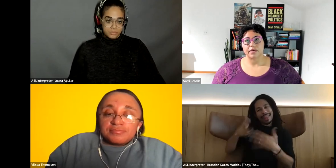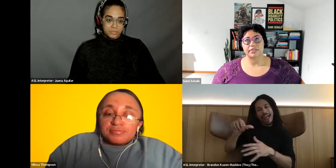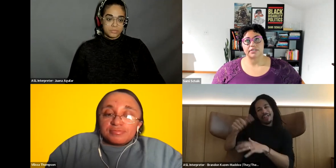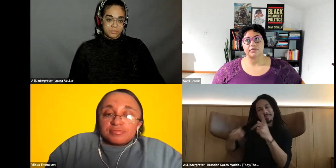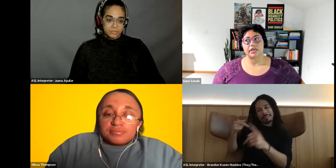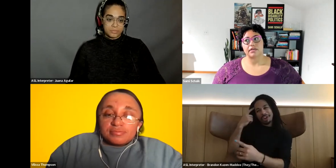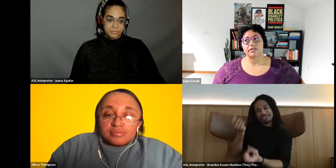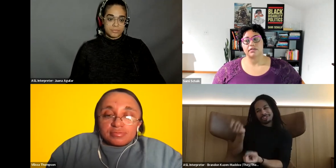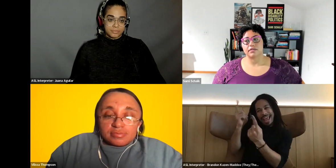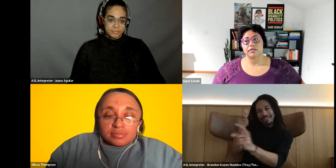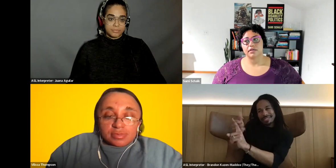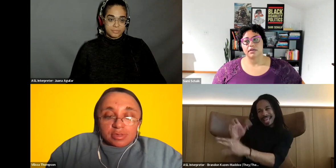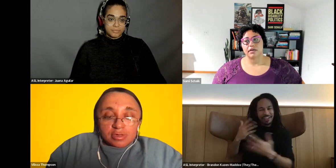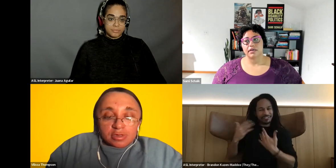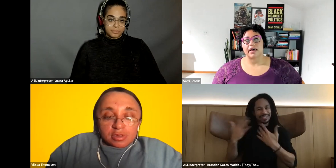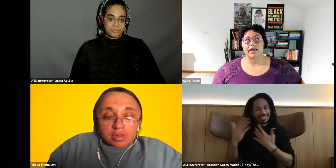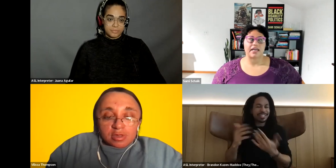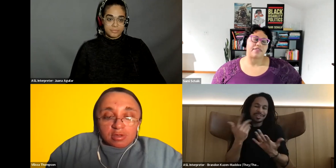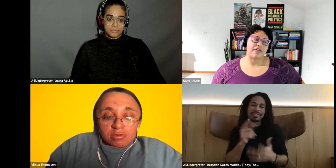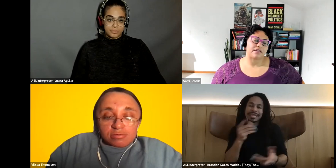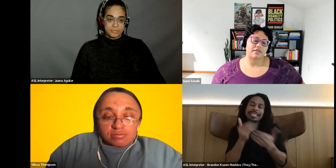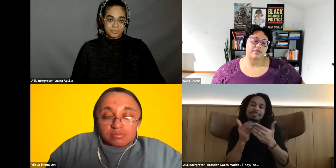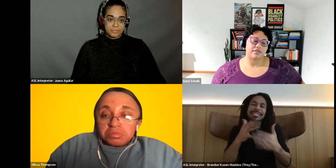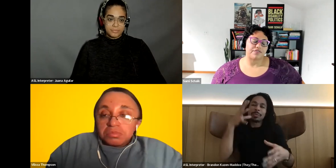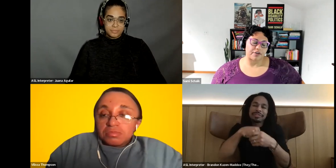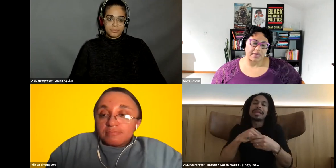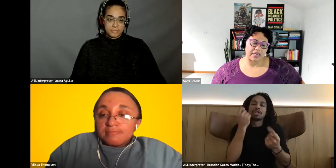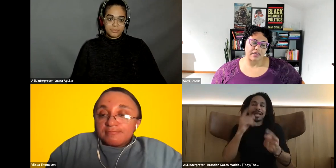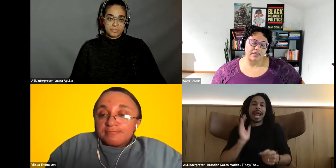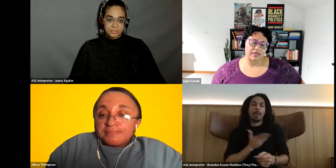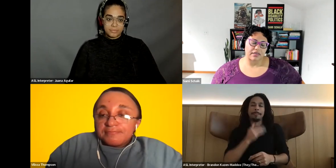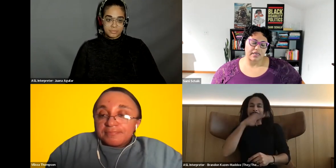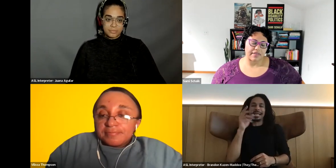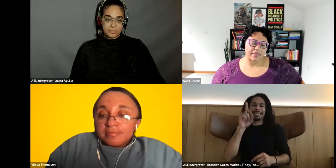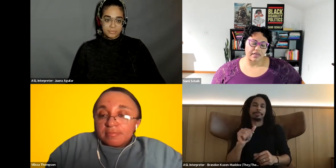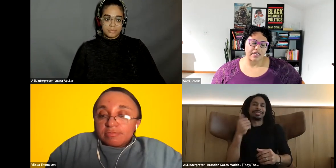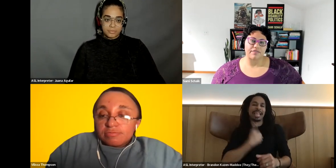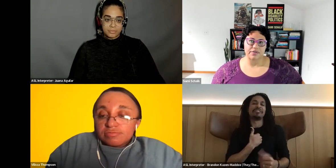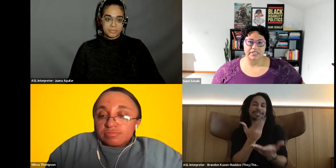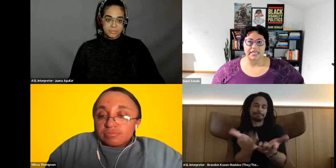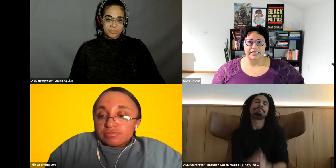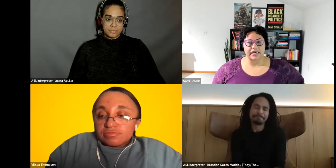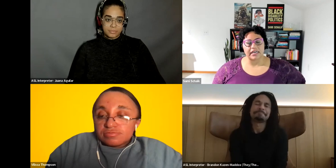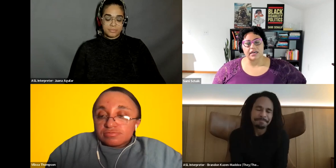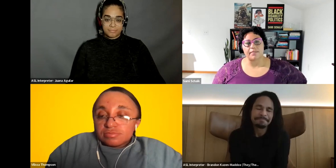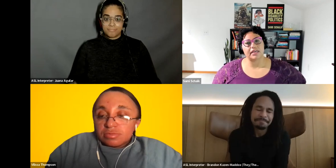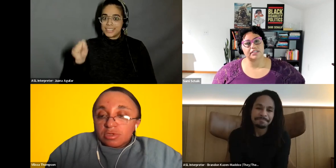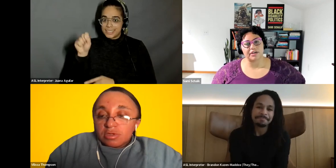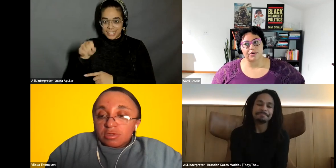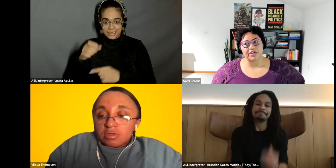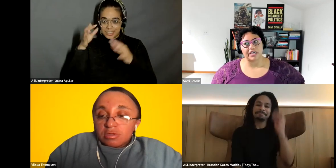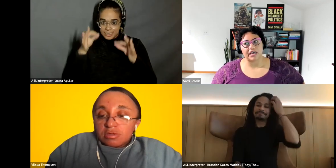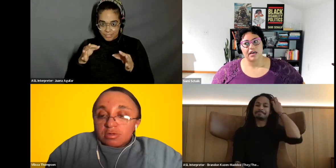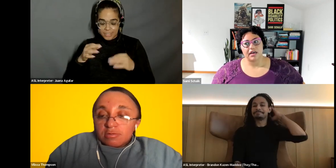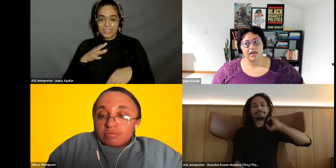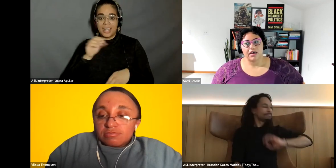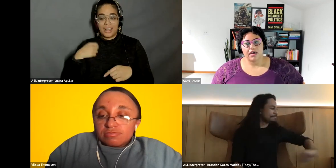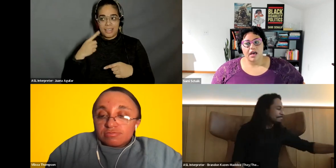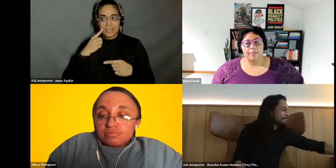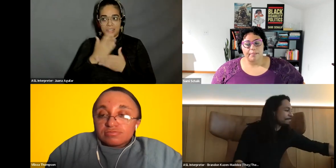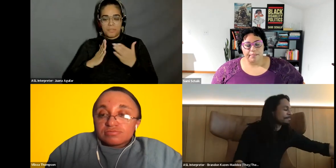Sami Schalk: absolutely. Yeah. And I think for me. in the interviews that I did, and coming into community. Oh.